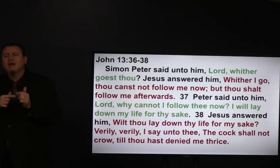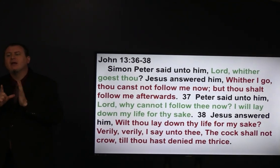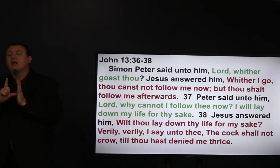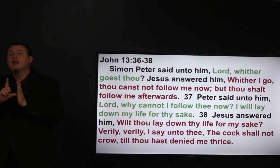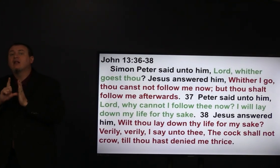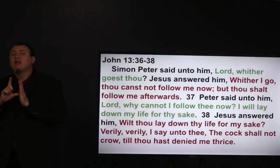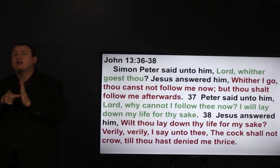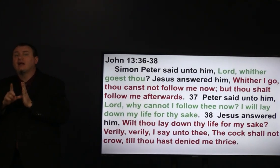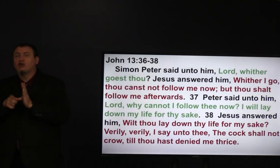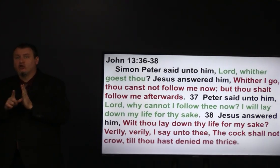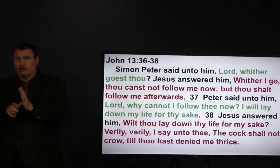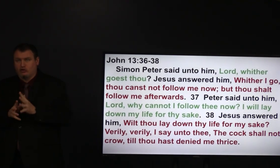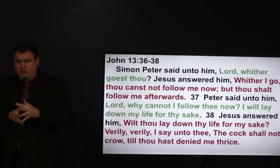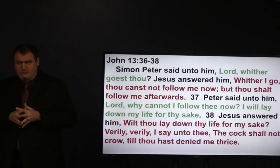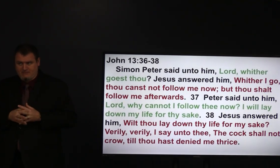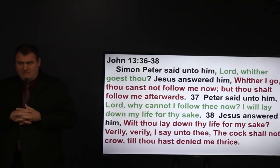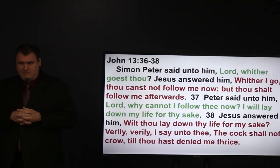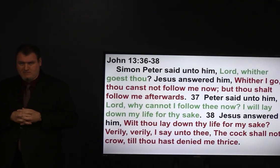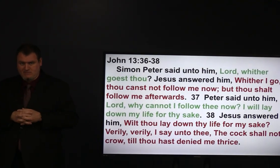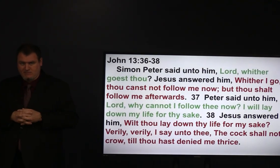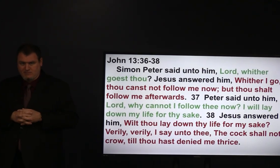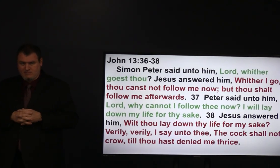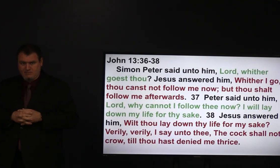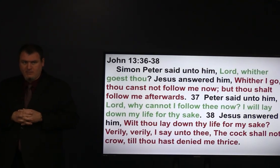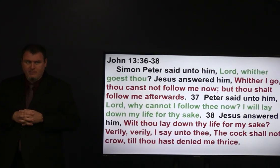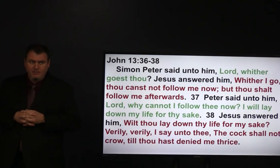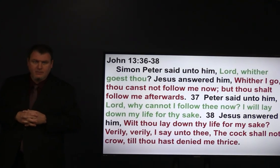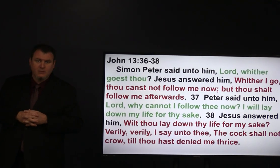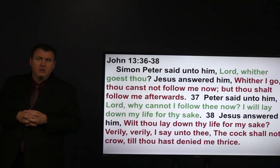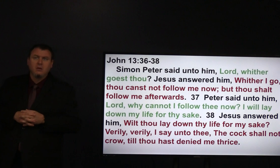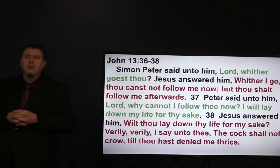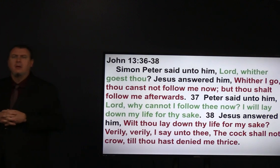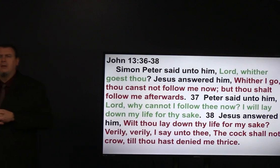but Thou shalt follow me afterward afterwards